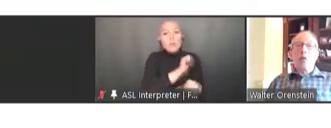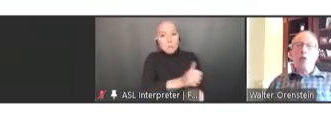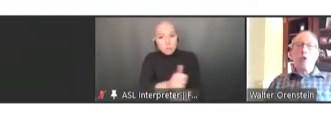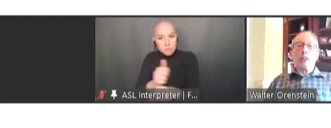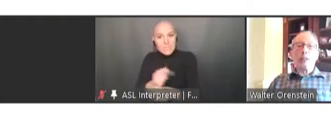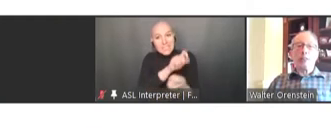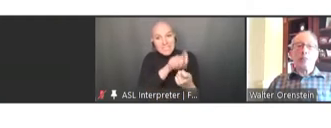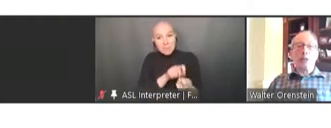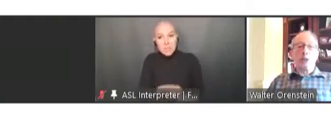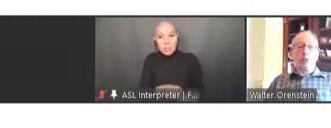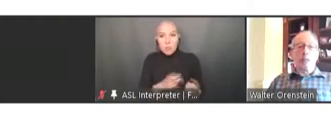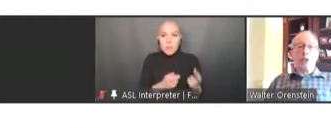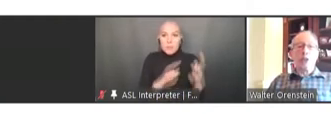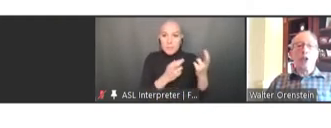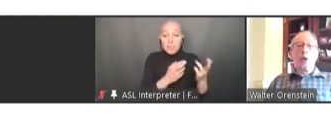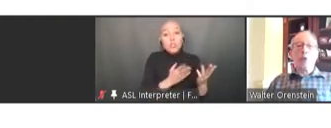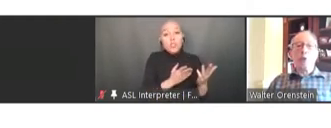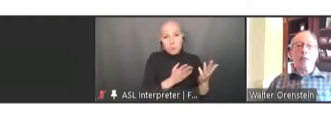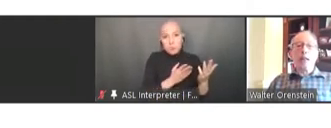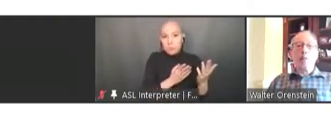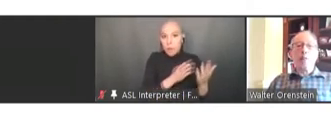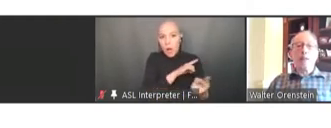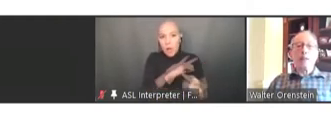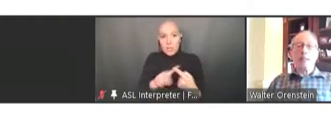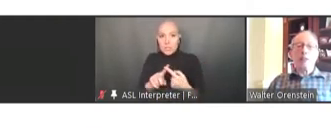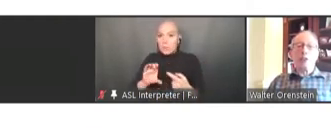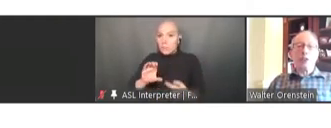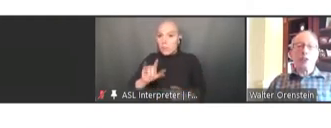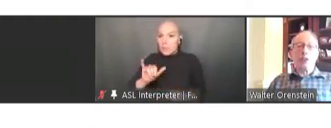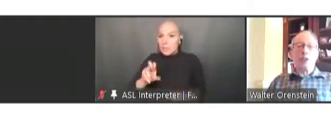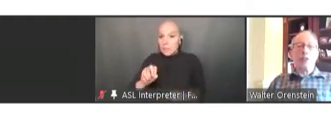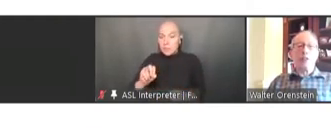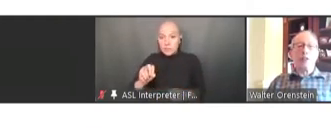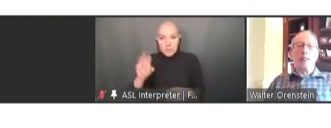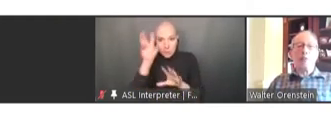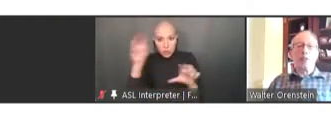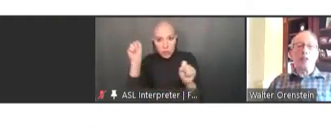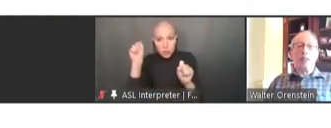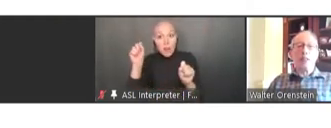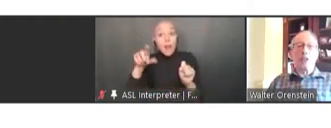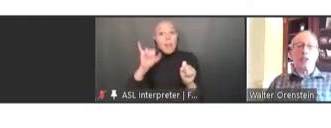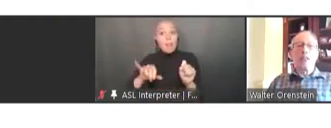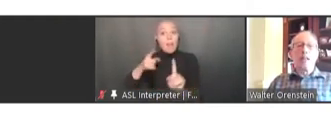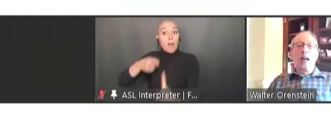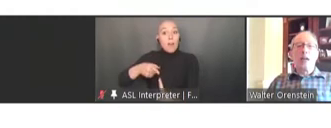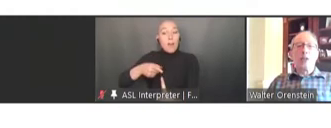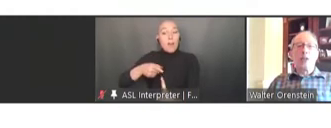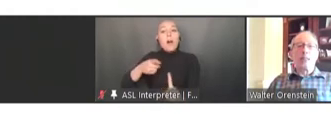through the Clinton Administration when we got a presidential initiative on immunization starting